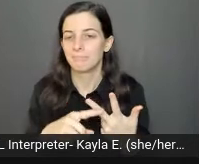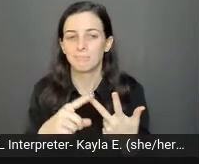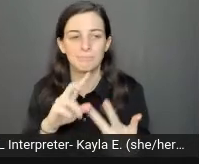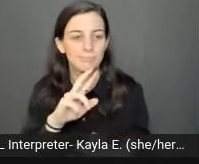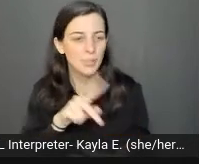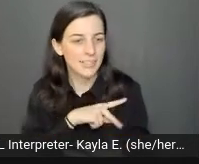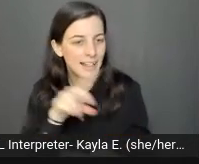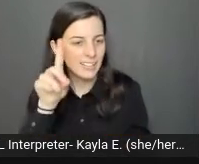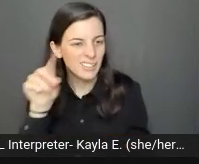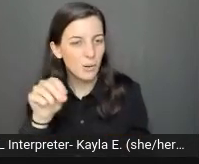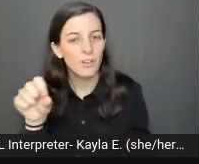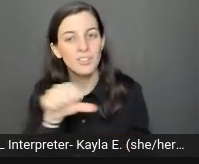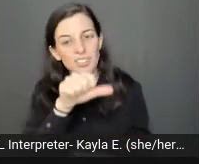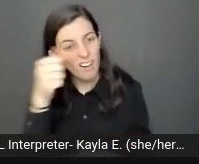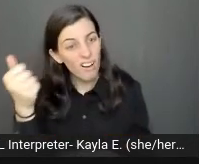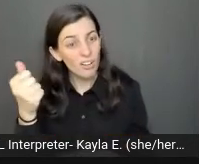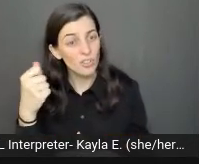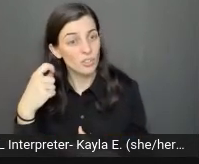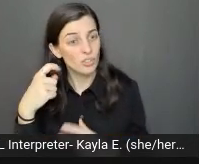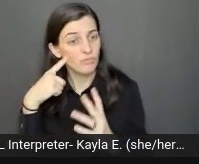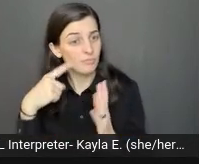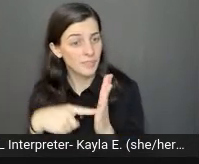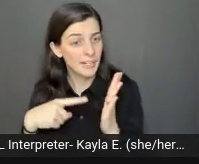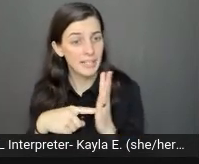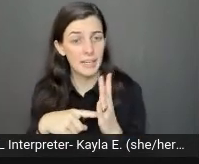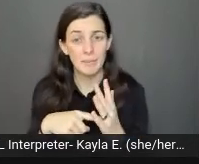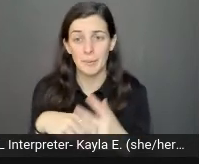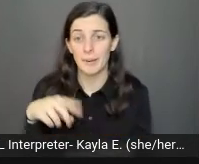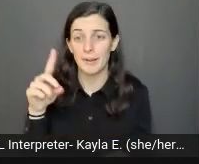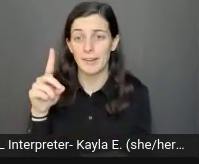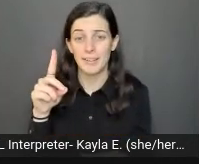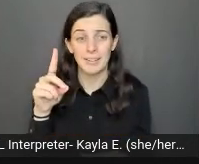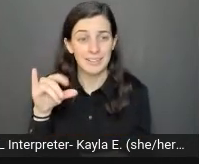Things like dyslexia and dyscalculia, are cognitive disabilities.